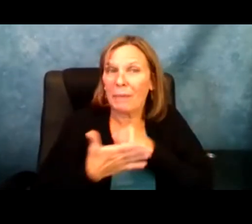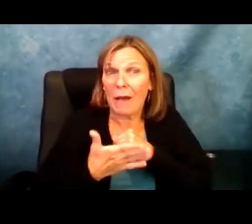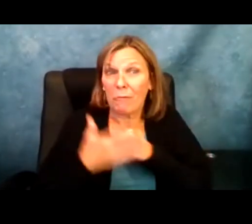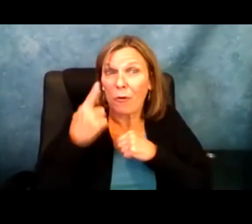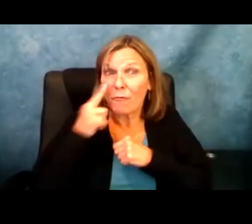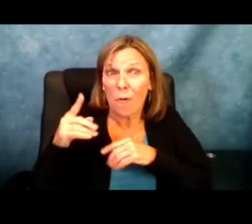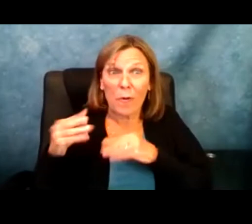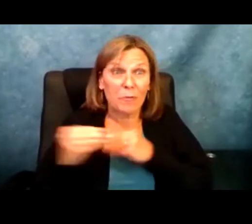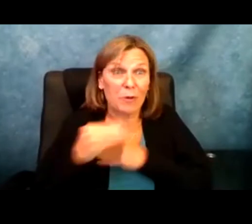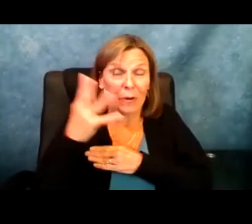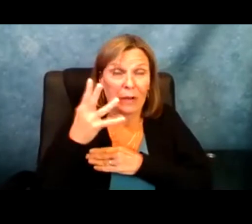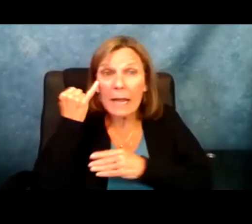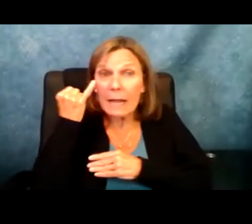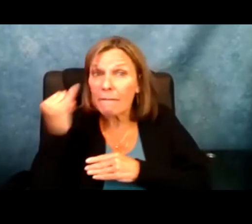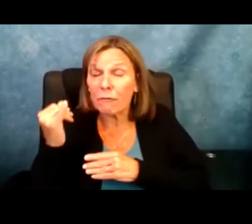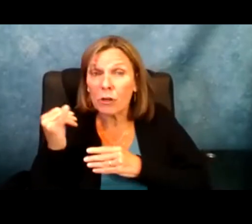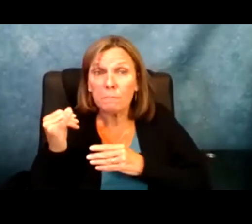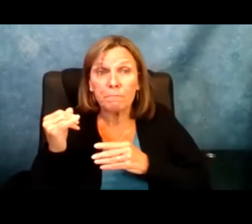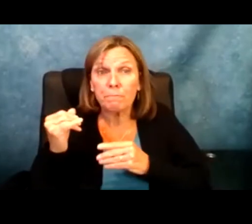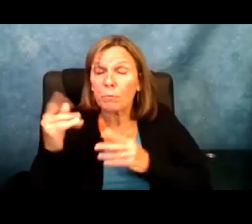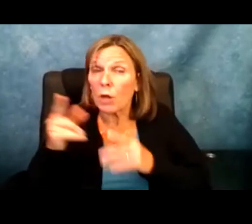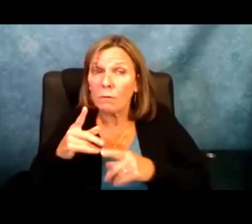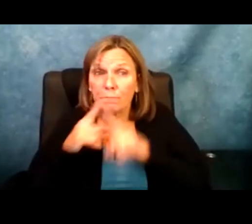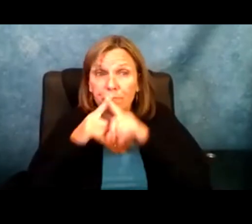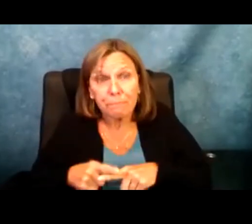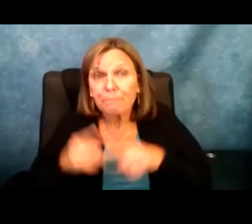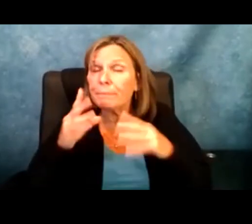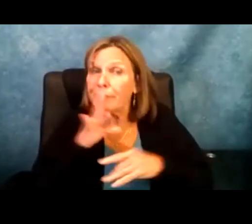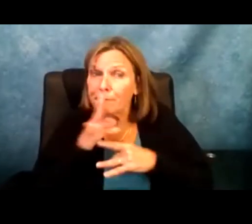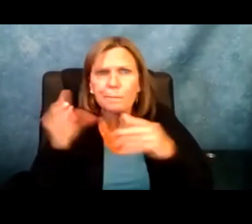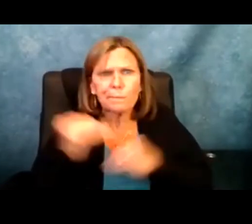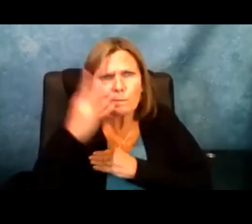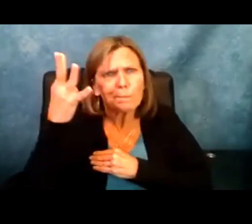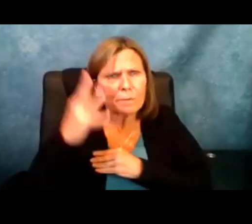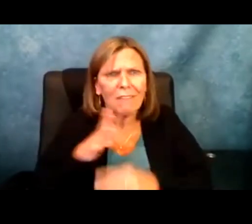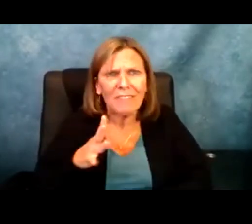interpreters if you keep your videos